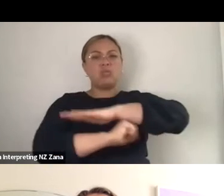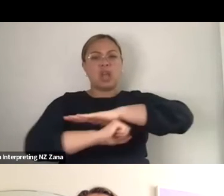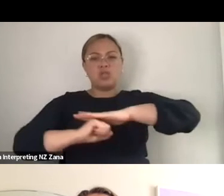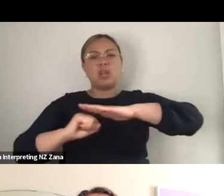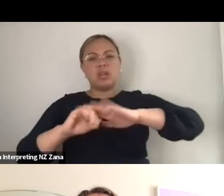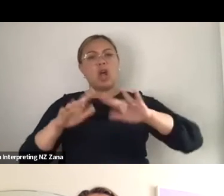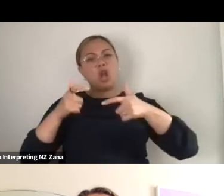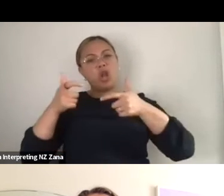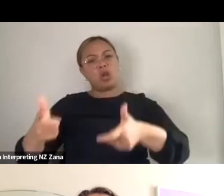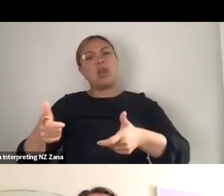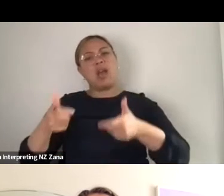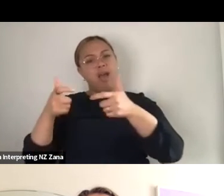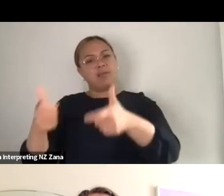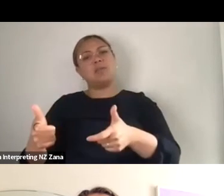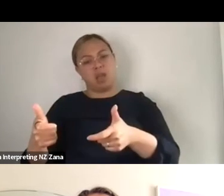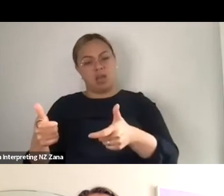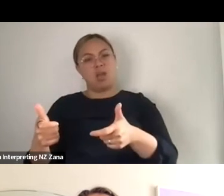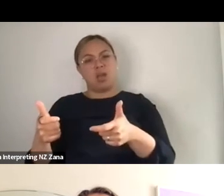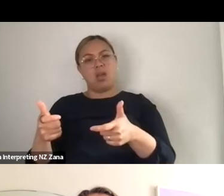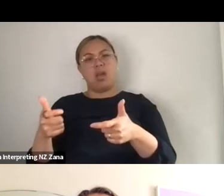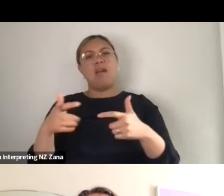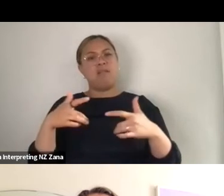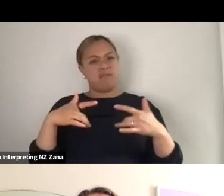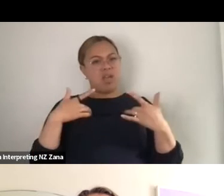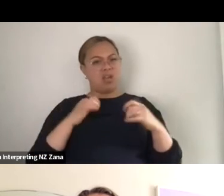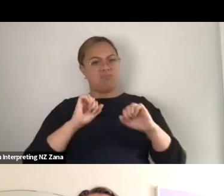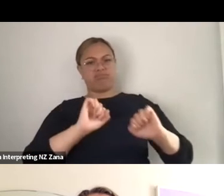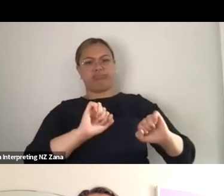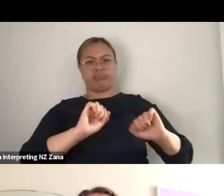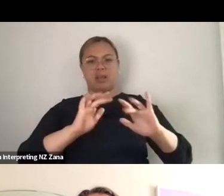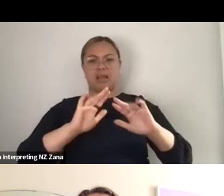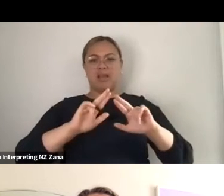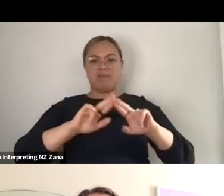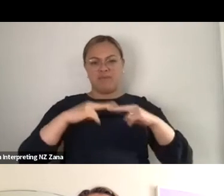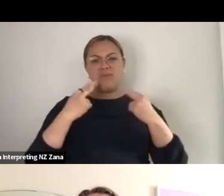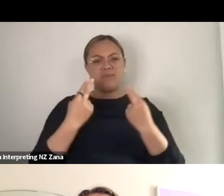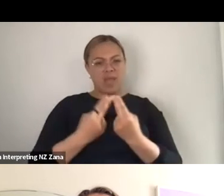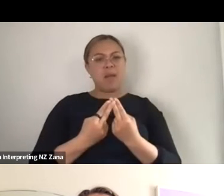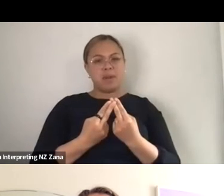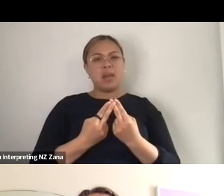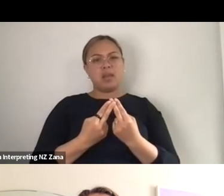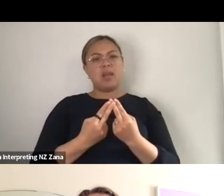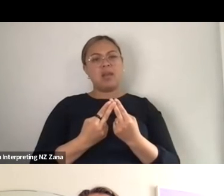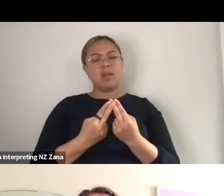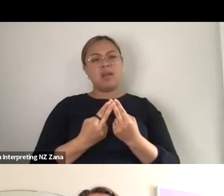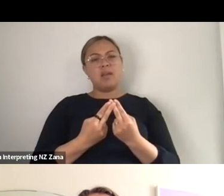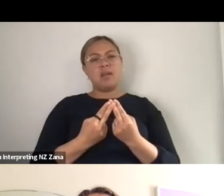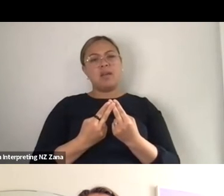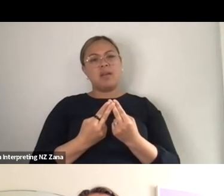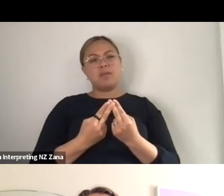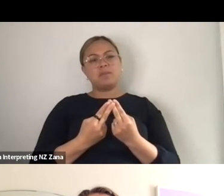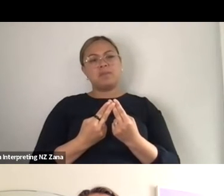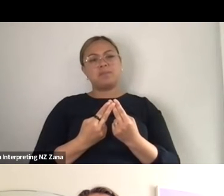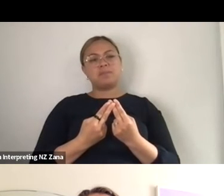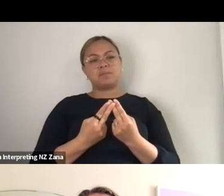it feels like it is such a family and that it's so built around care and being alongside.